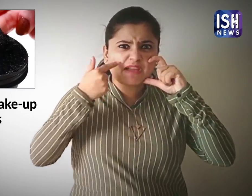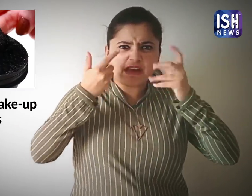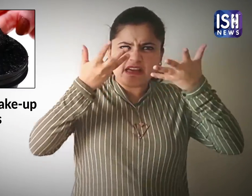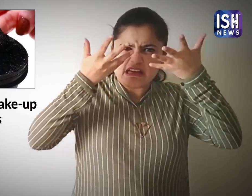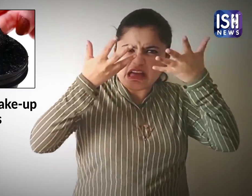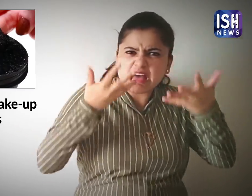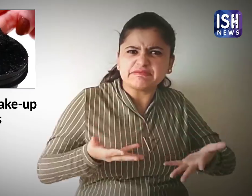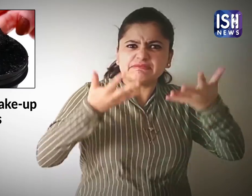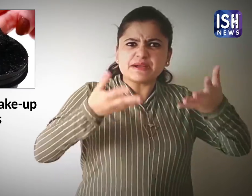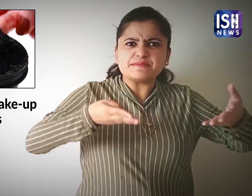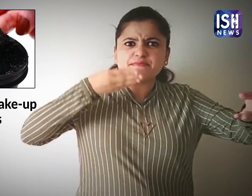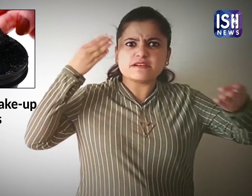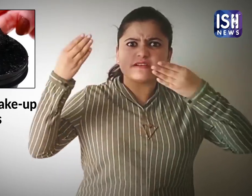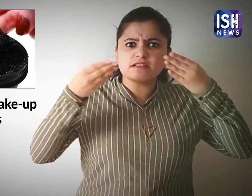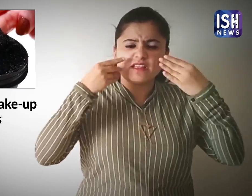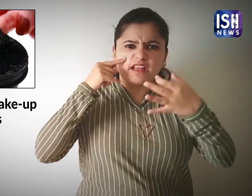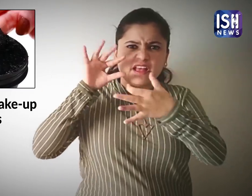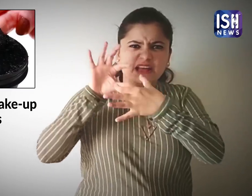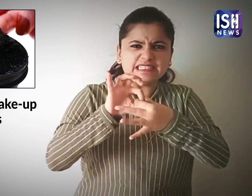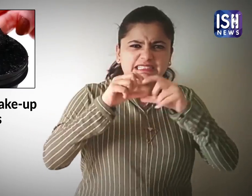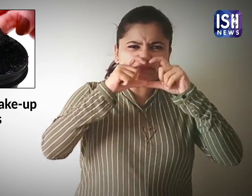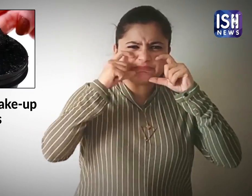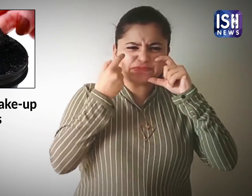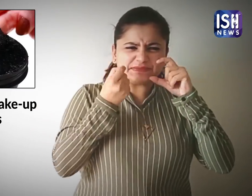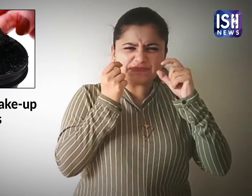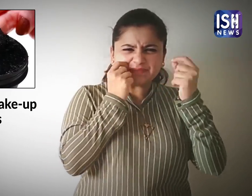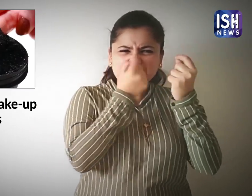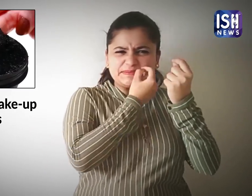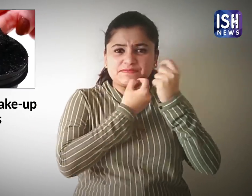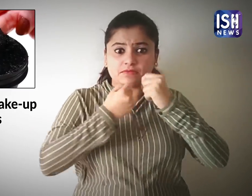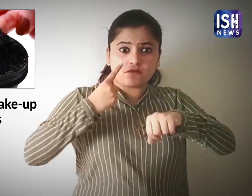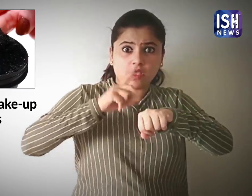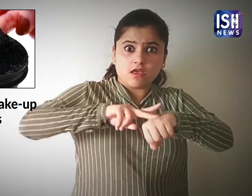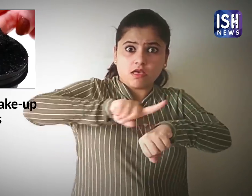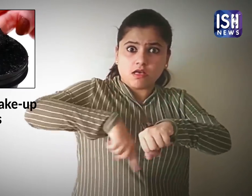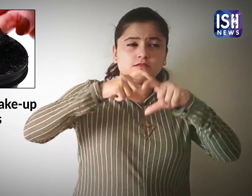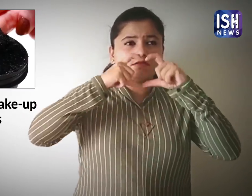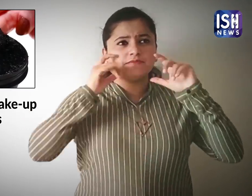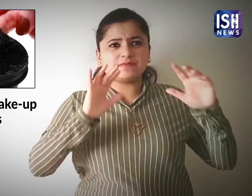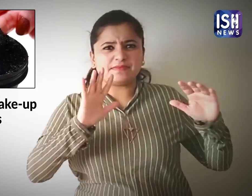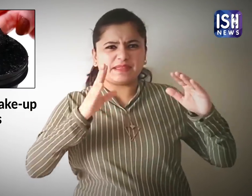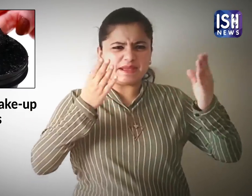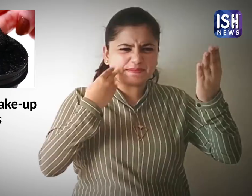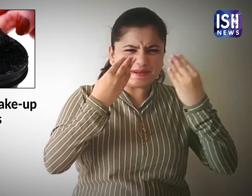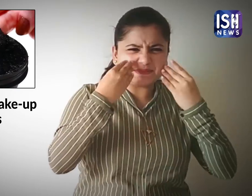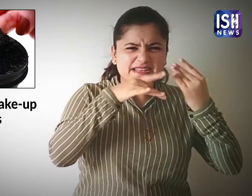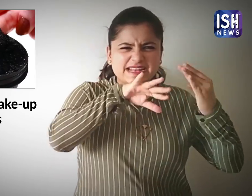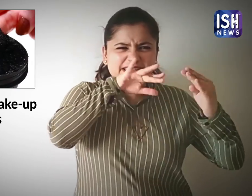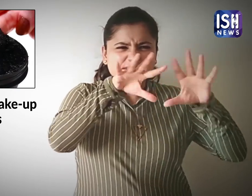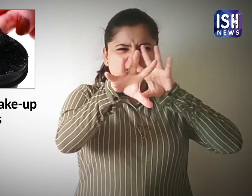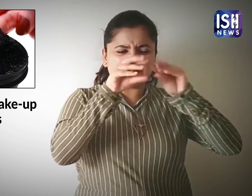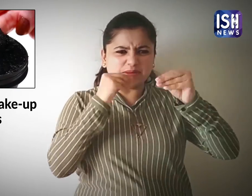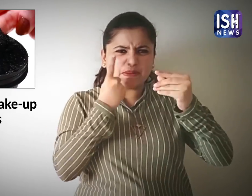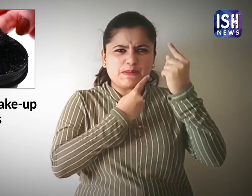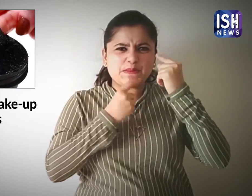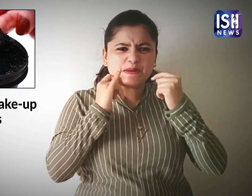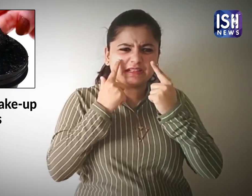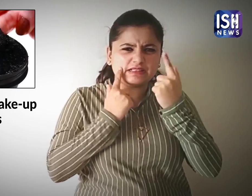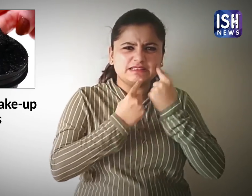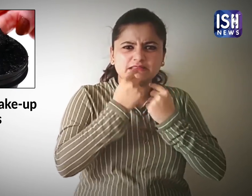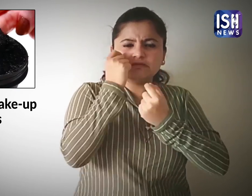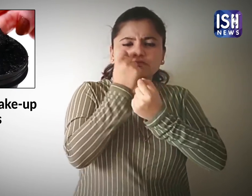all the products gets trapped under the skin for hours causing pimples.